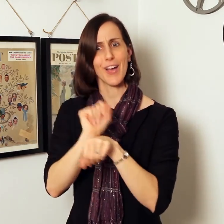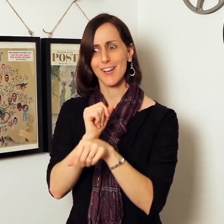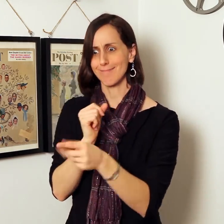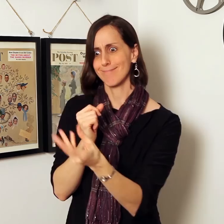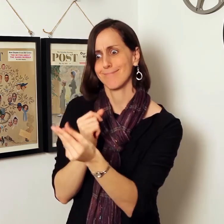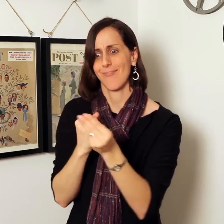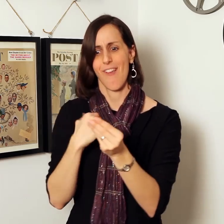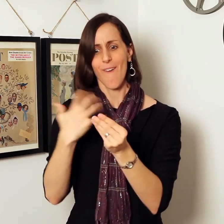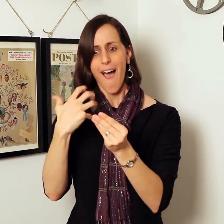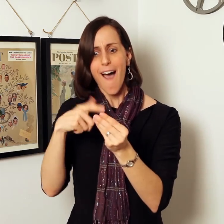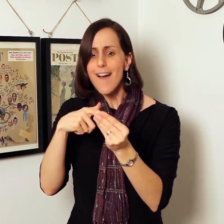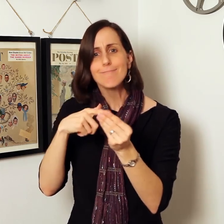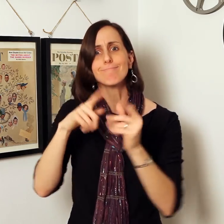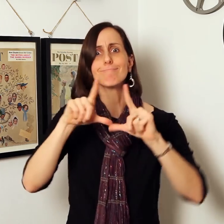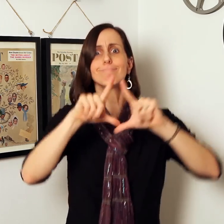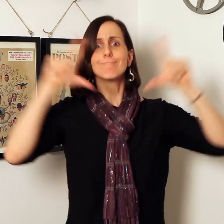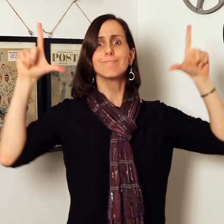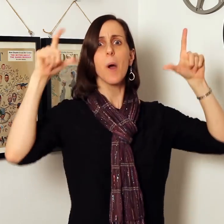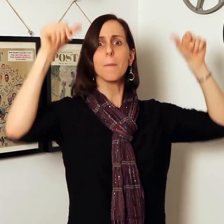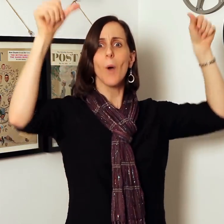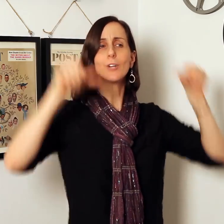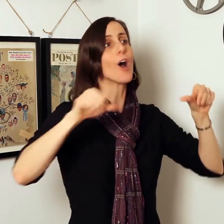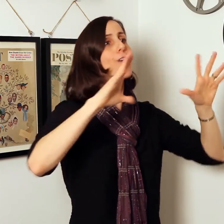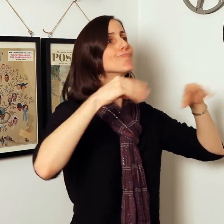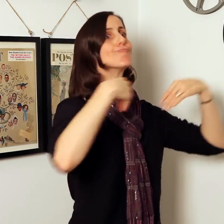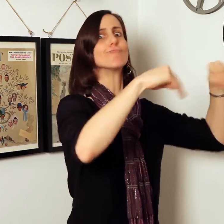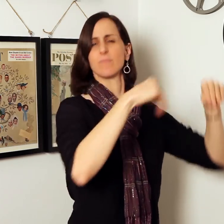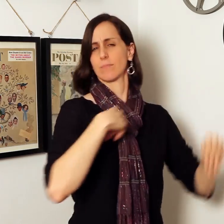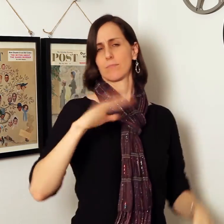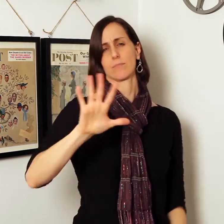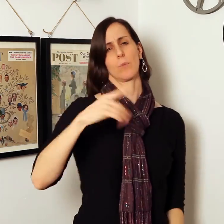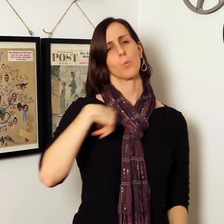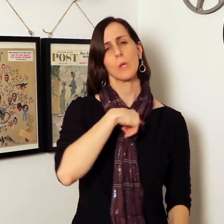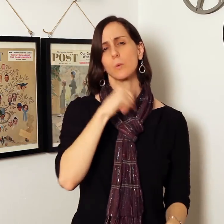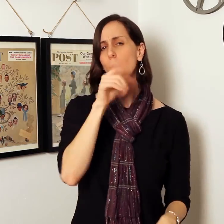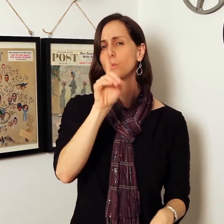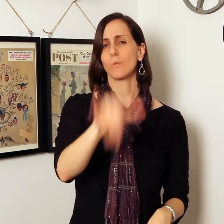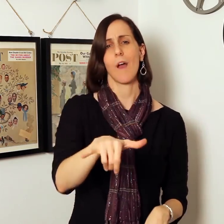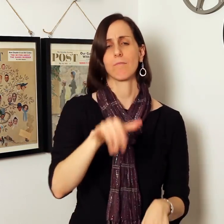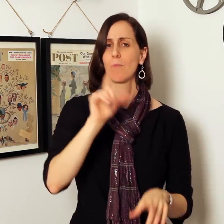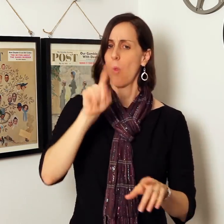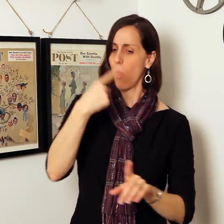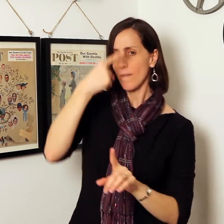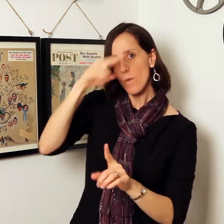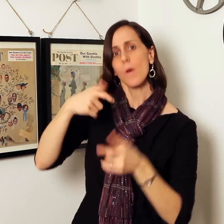specific photo, we will not be able to create them into posters and sell them. We will not do that. Your artwork